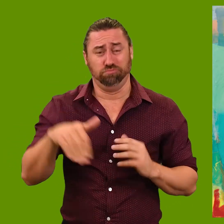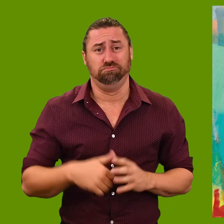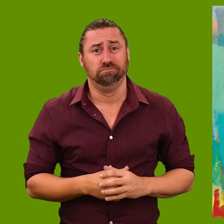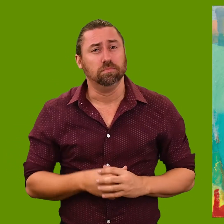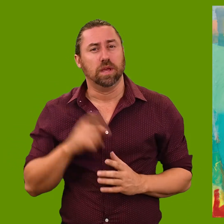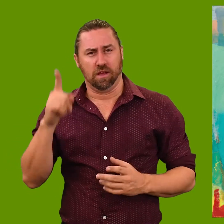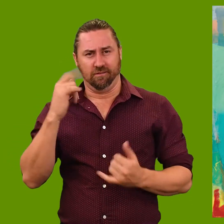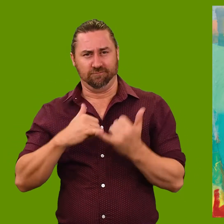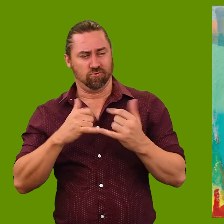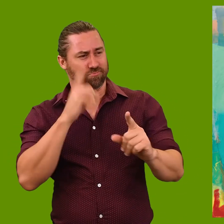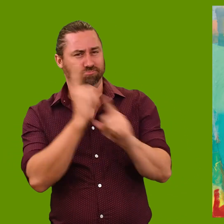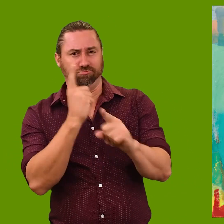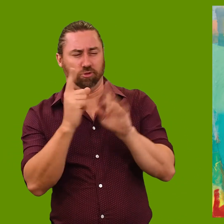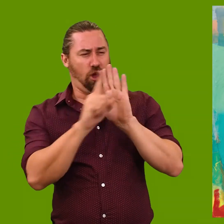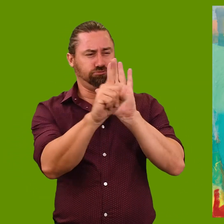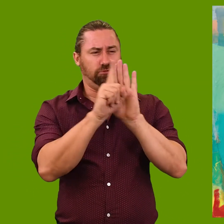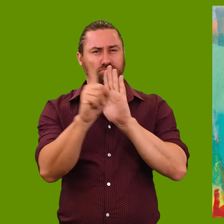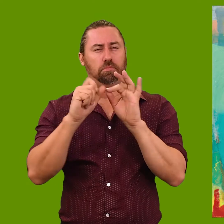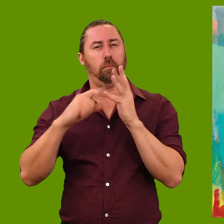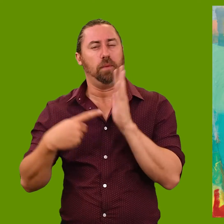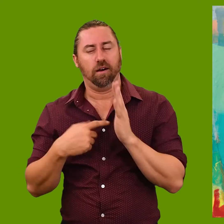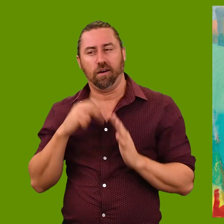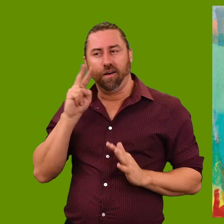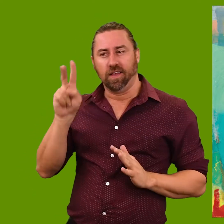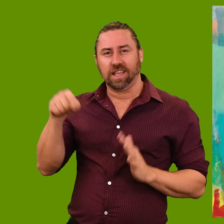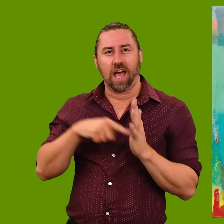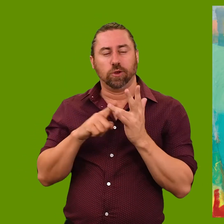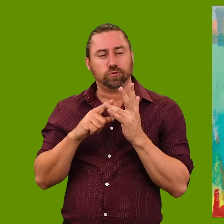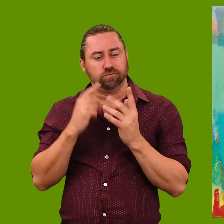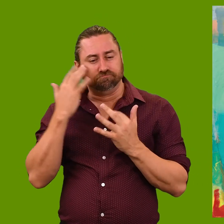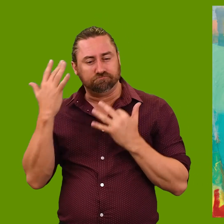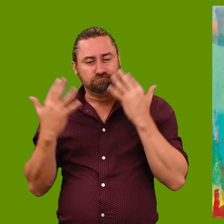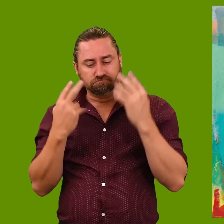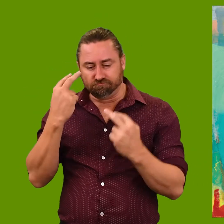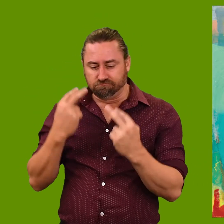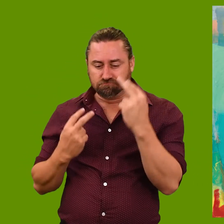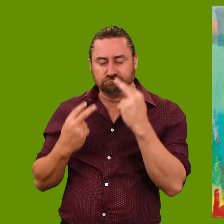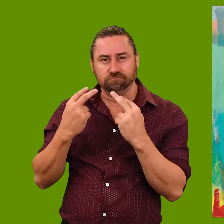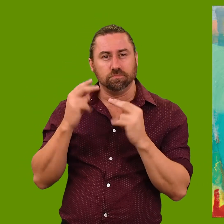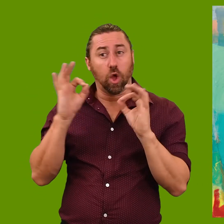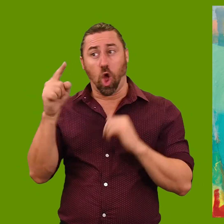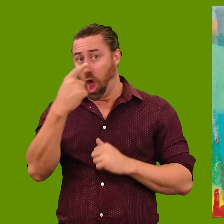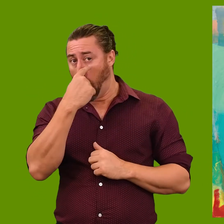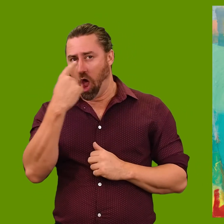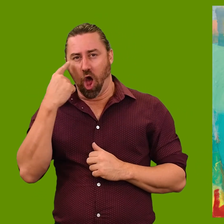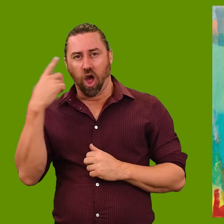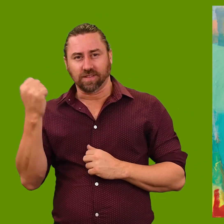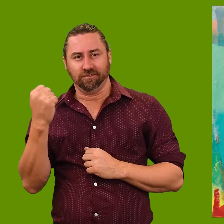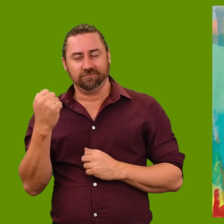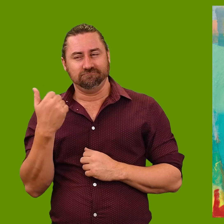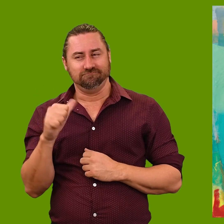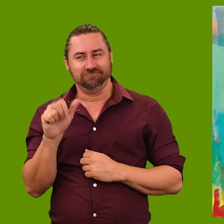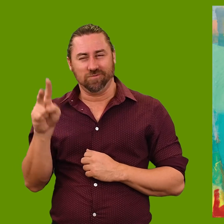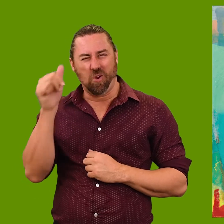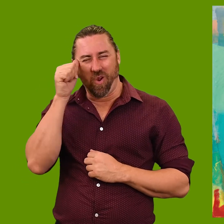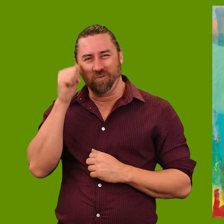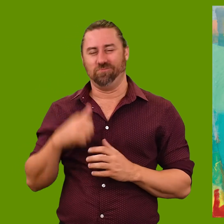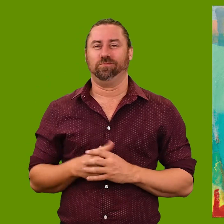She was still outspoken, yet I could see a certain introspect in her manner, especially her eyes.